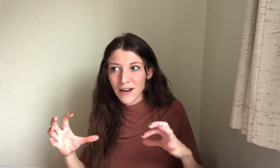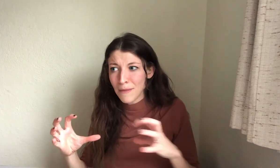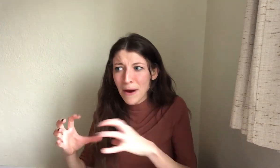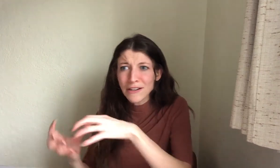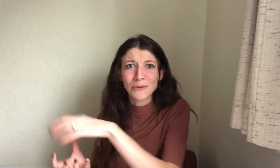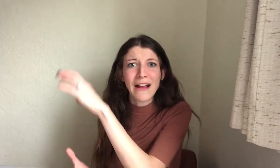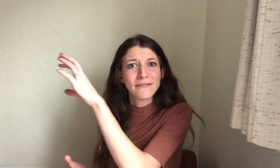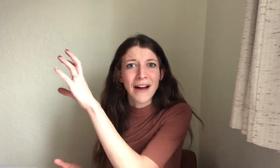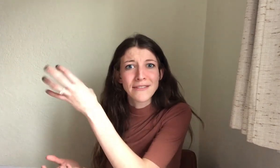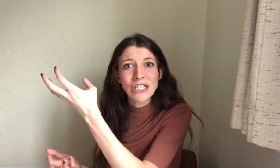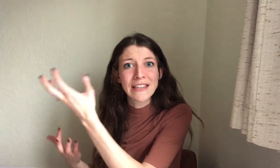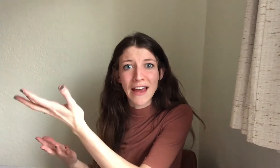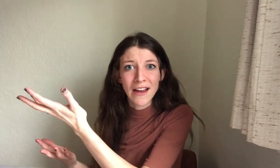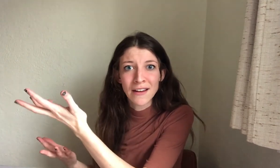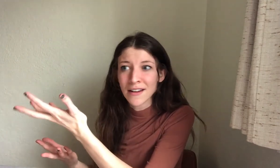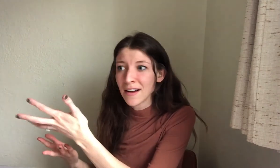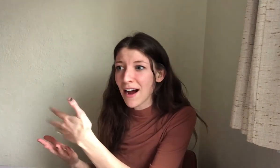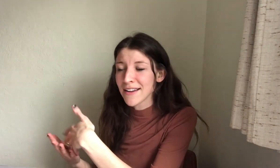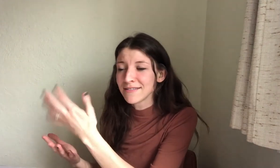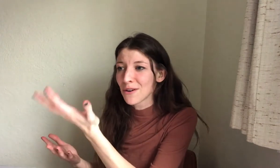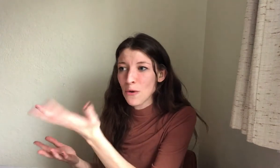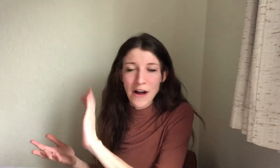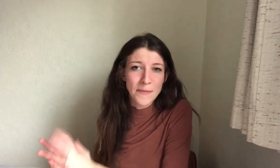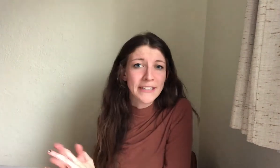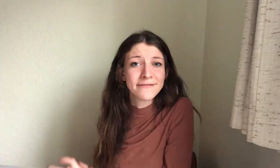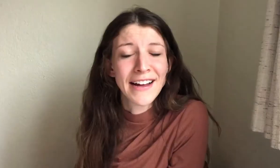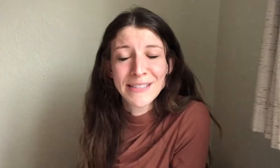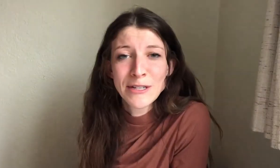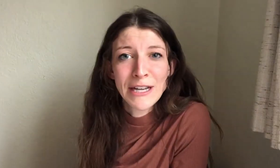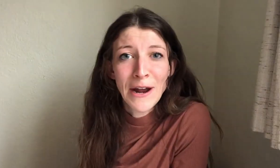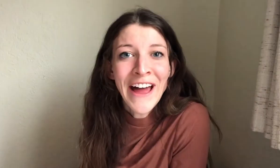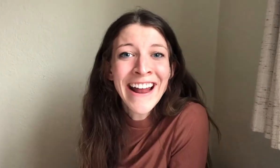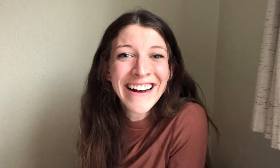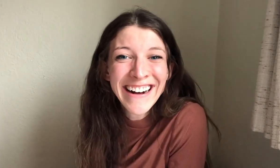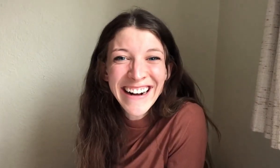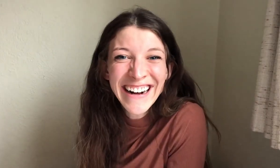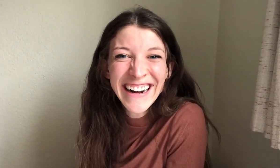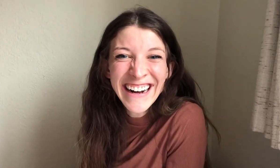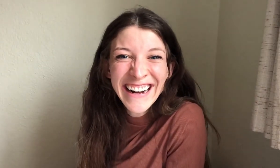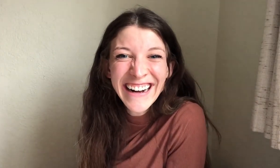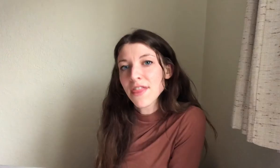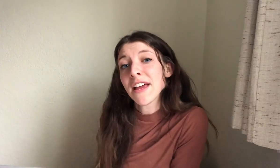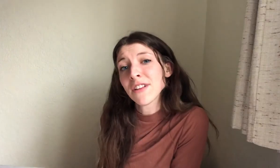My binders were like five inches thick. I don't know why but I had so much to carry. Thankfully